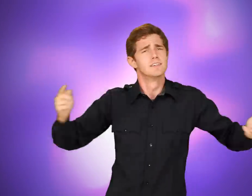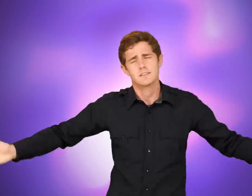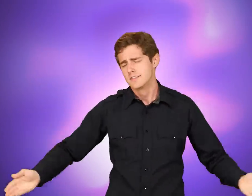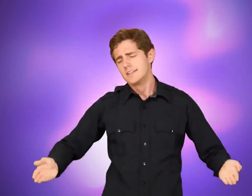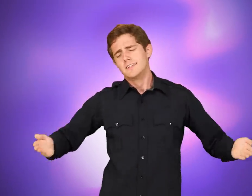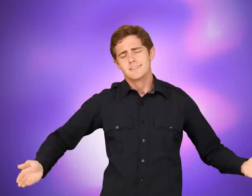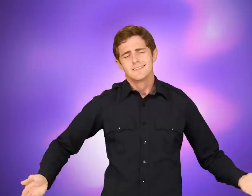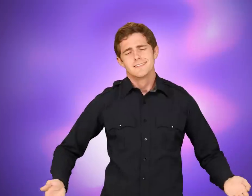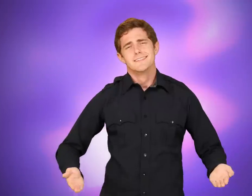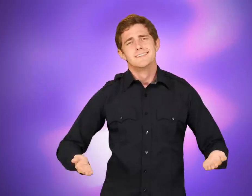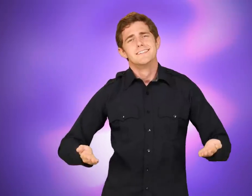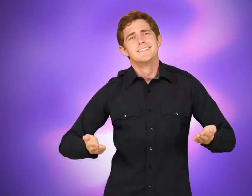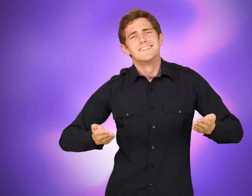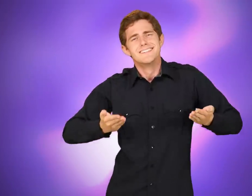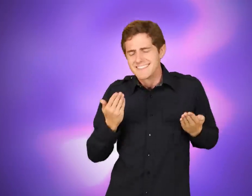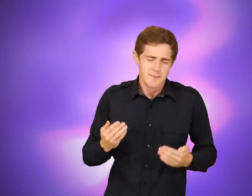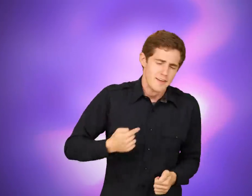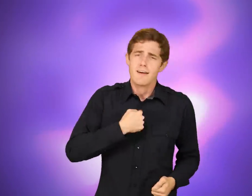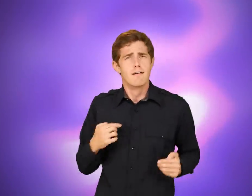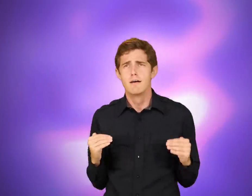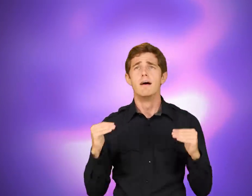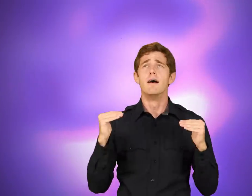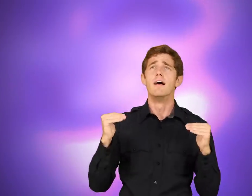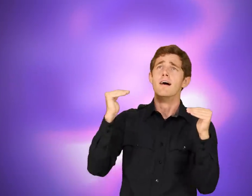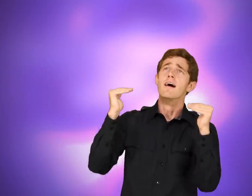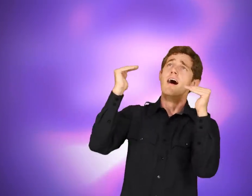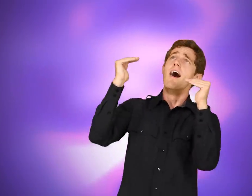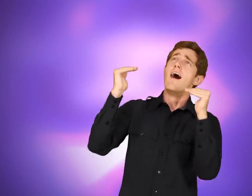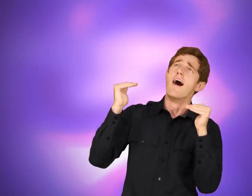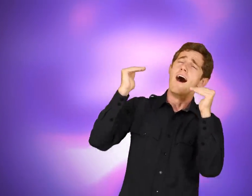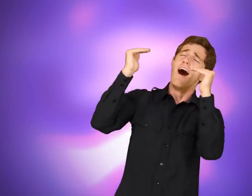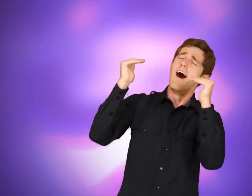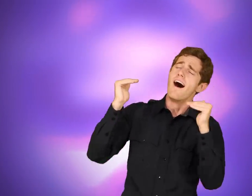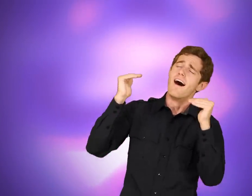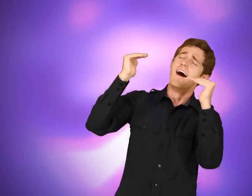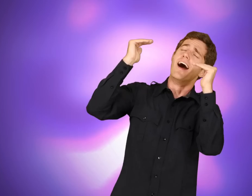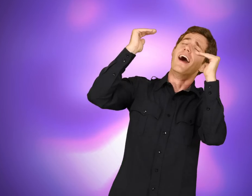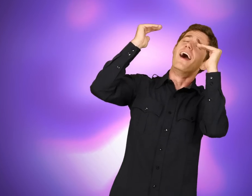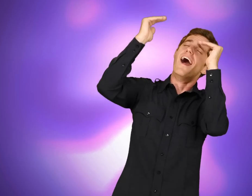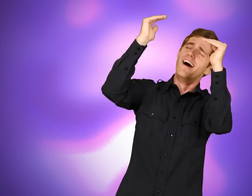You raise me up... To more than I can be. YOU LIFT-ME, I ELEVATE